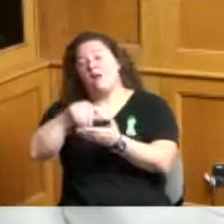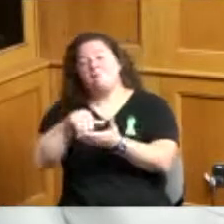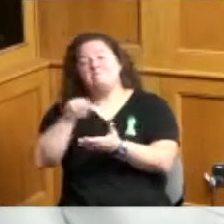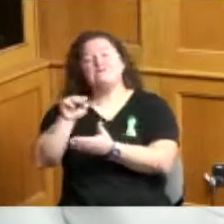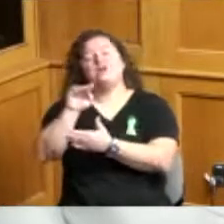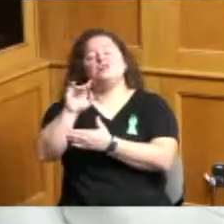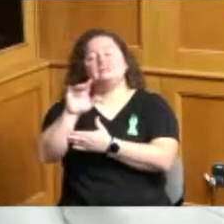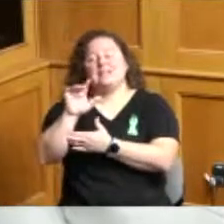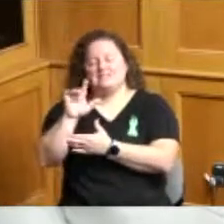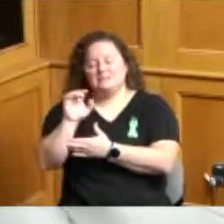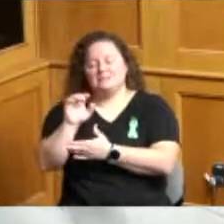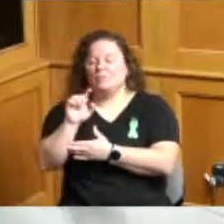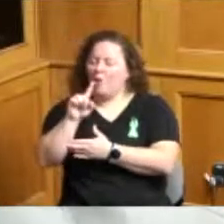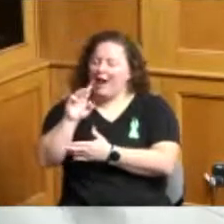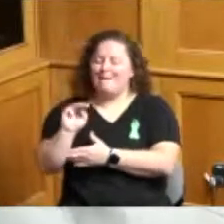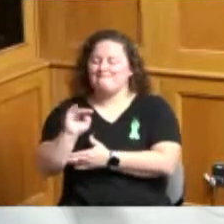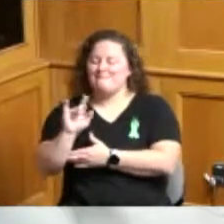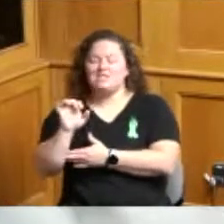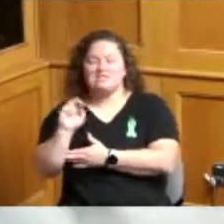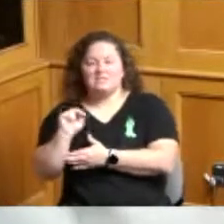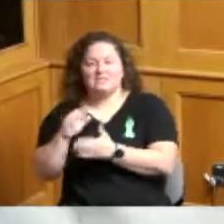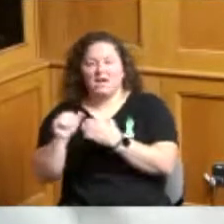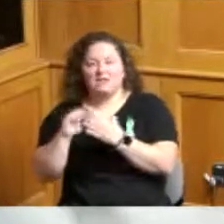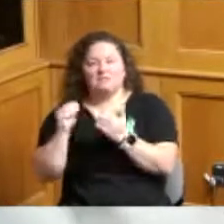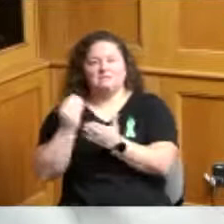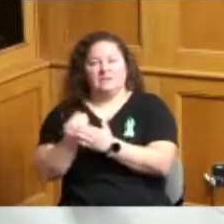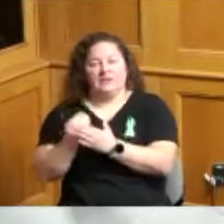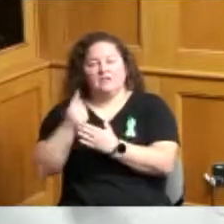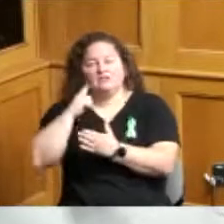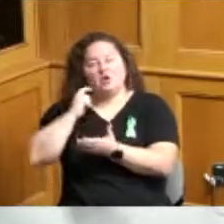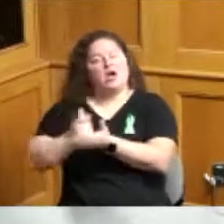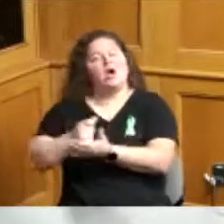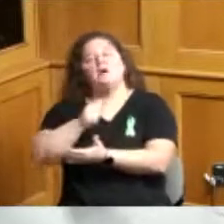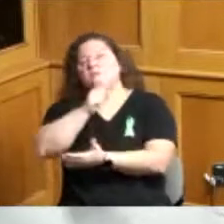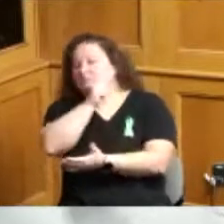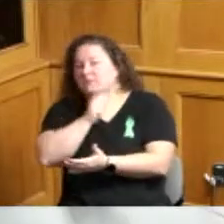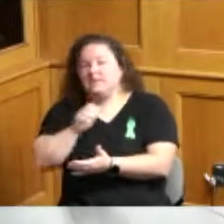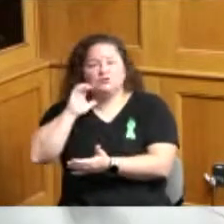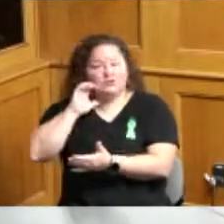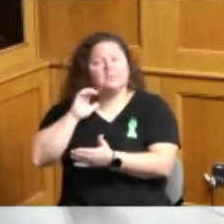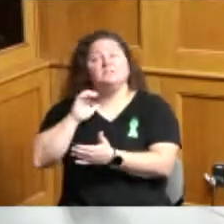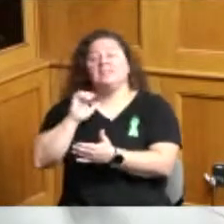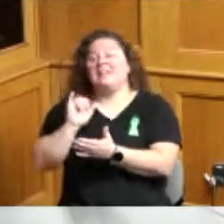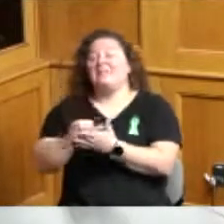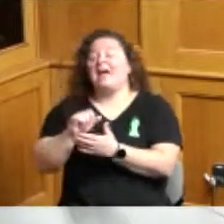senior citizens and this is a a pilot and the reason it's a pilot is because we want to see